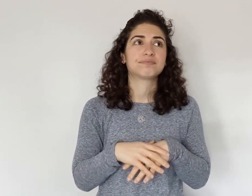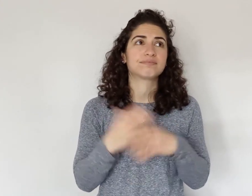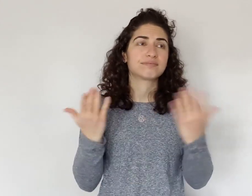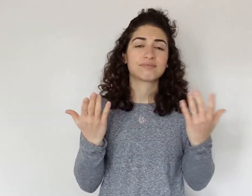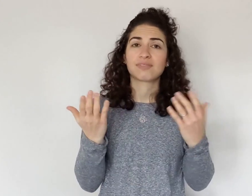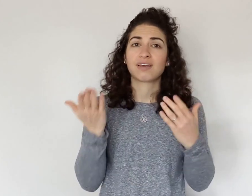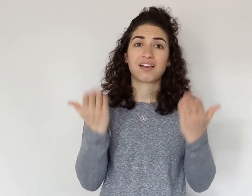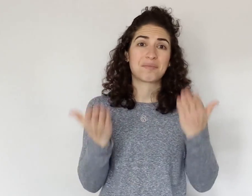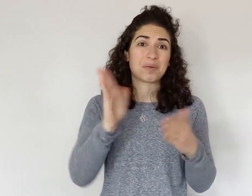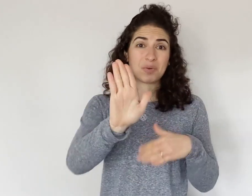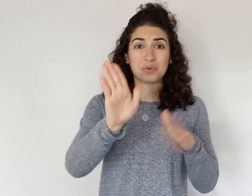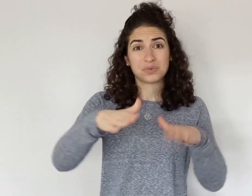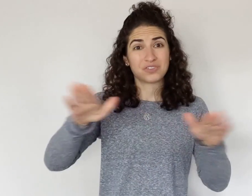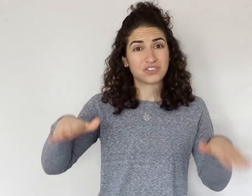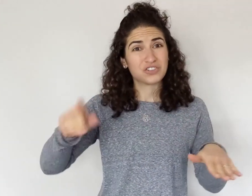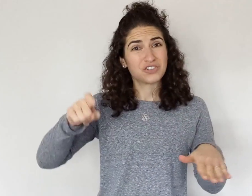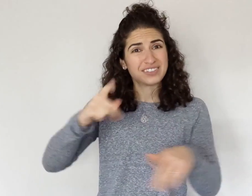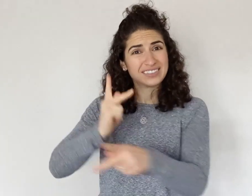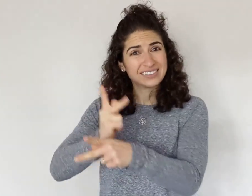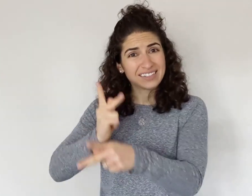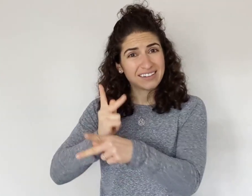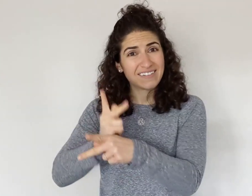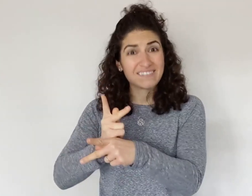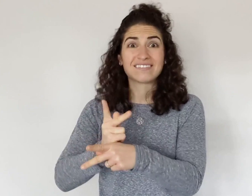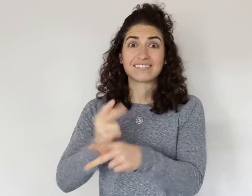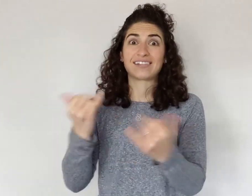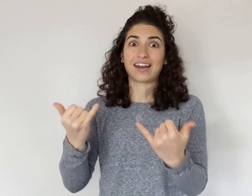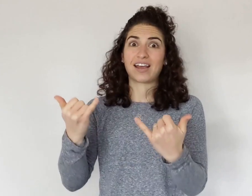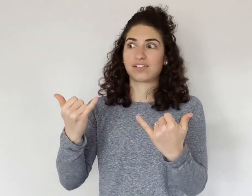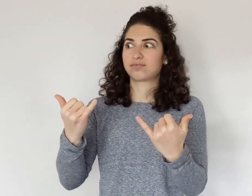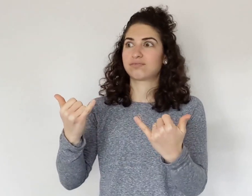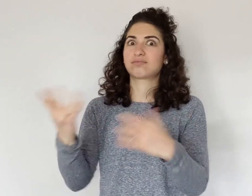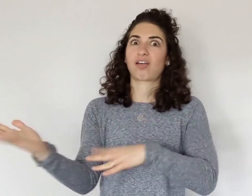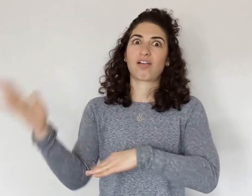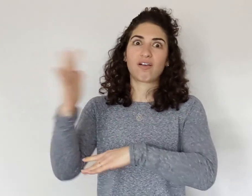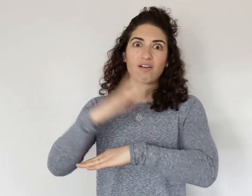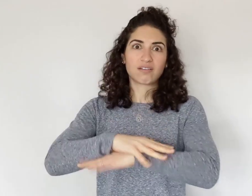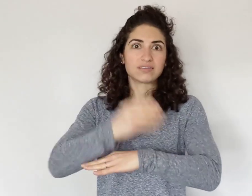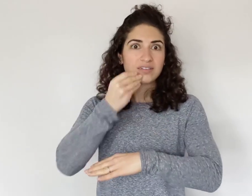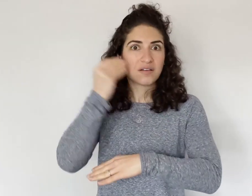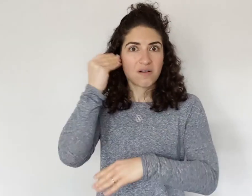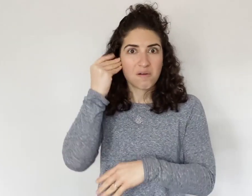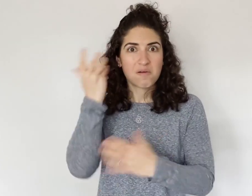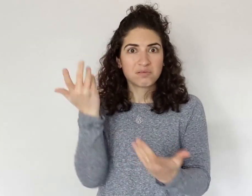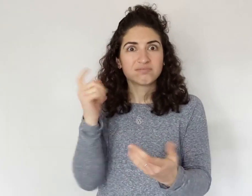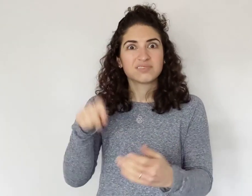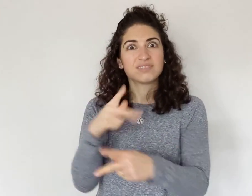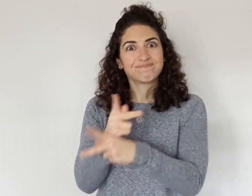Maybe your children, you need to take care of them. Now, all day, they're home,